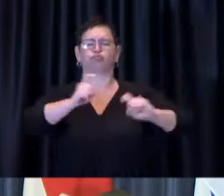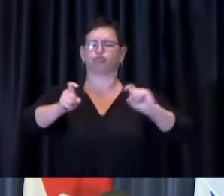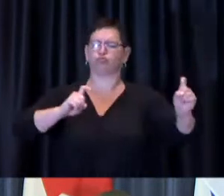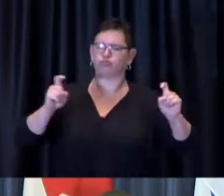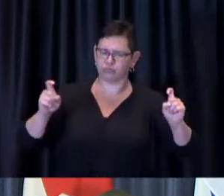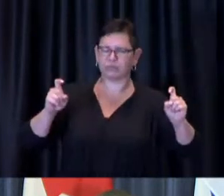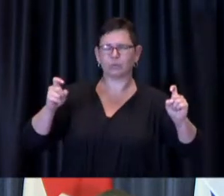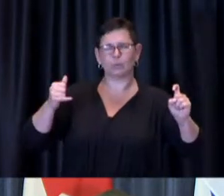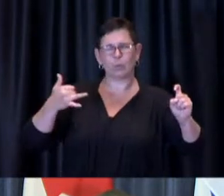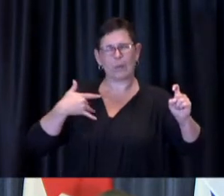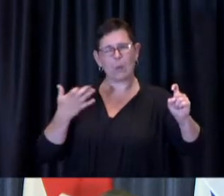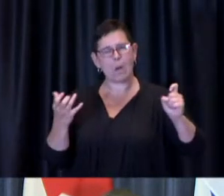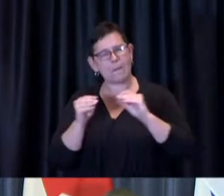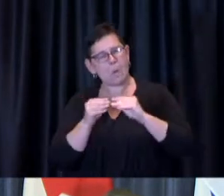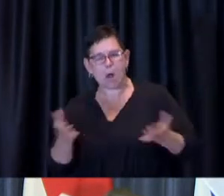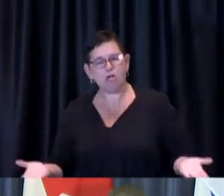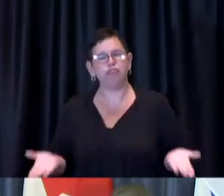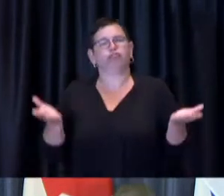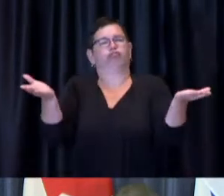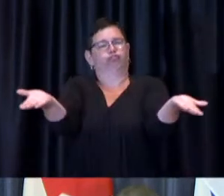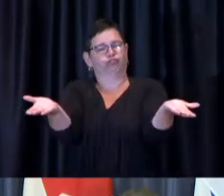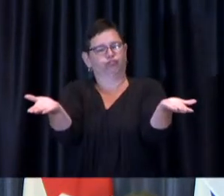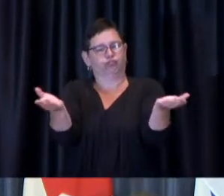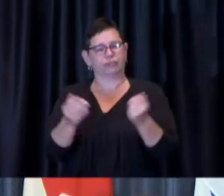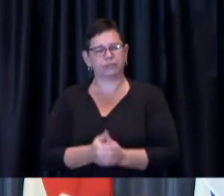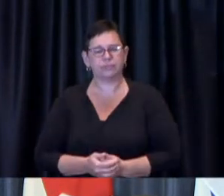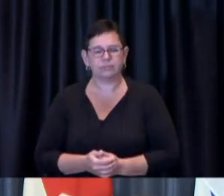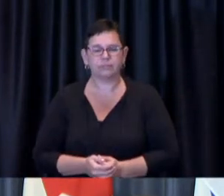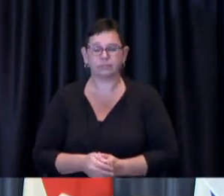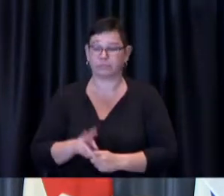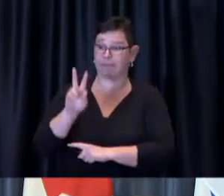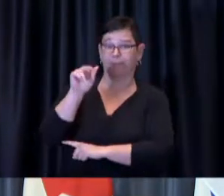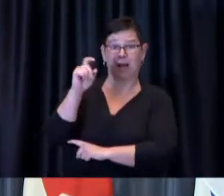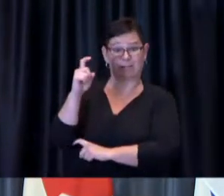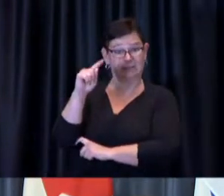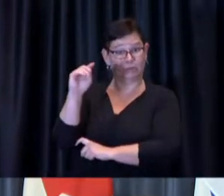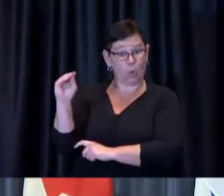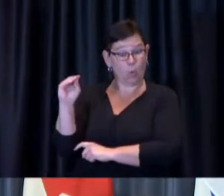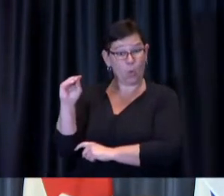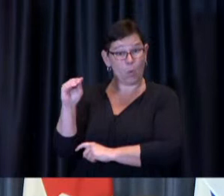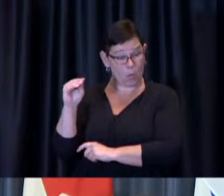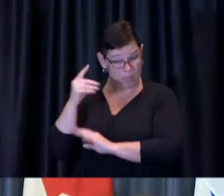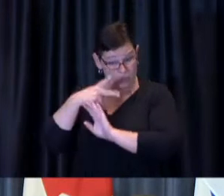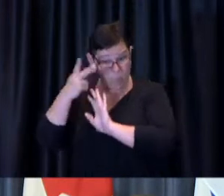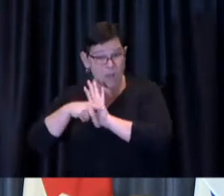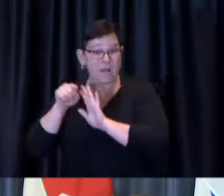The City's VaxTO campaign will also provide outreach support with calls to almost 20,000 people,